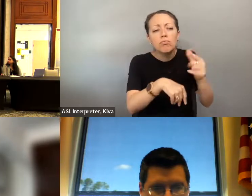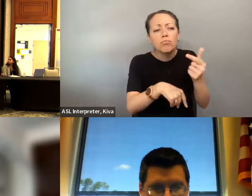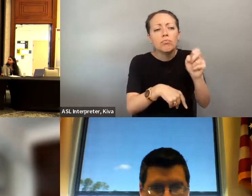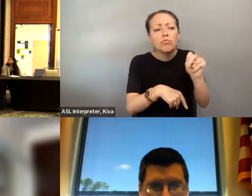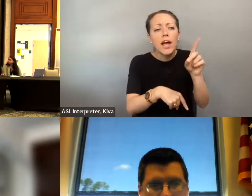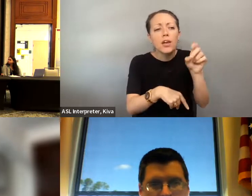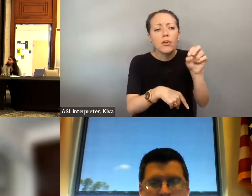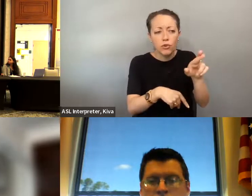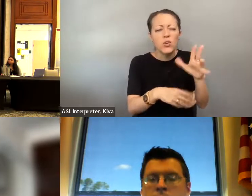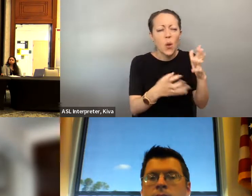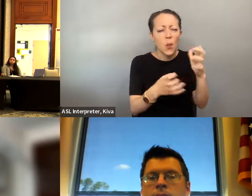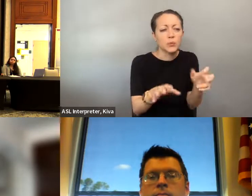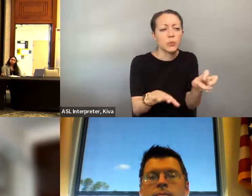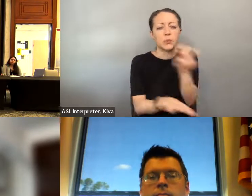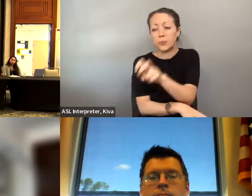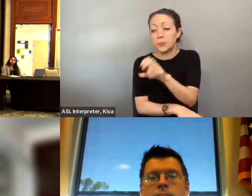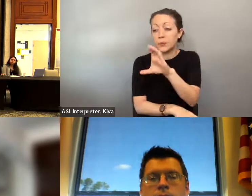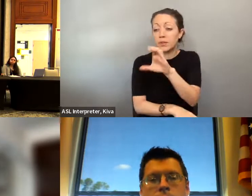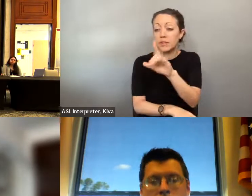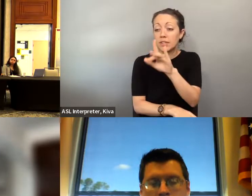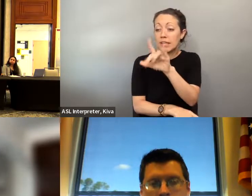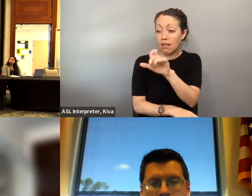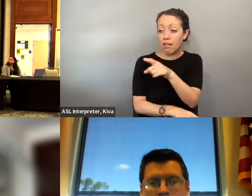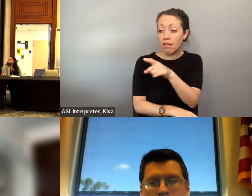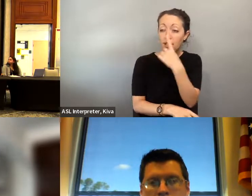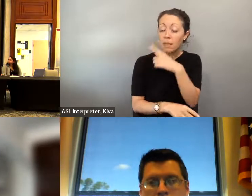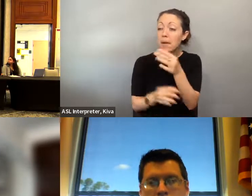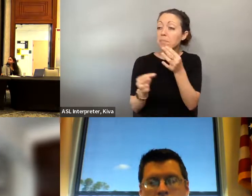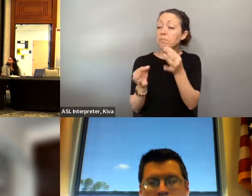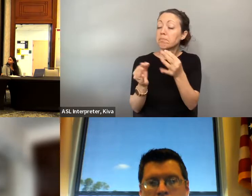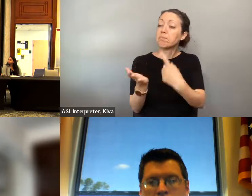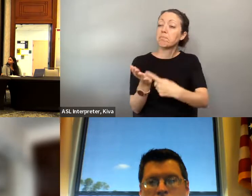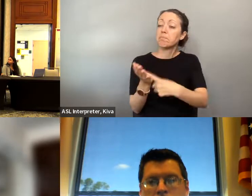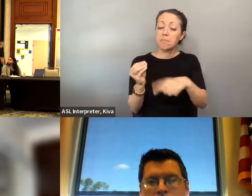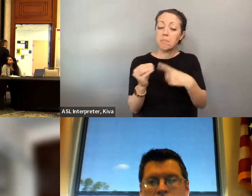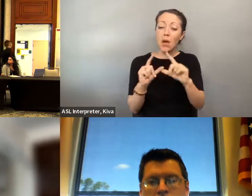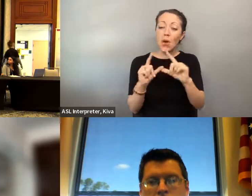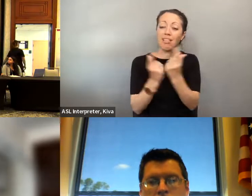with maybe low income who has disabilities that is different and you touched briefly on gender and I'd like to pivot